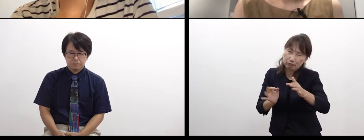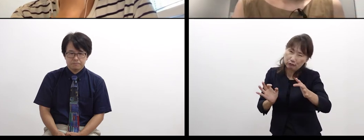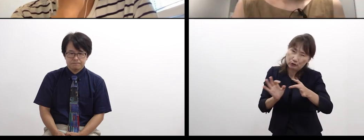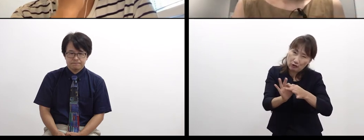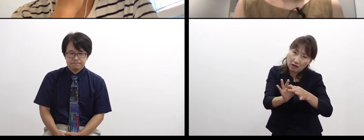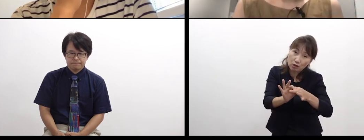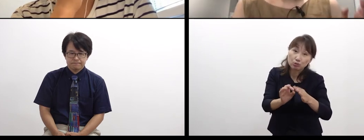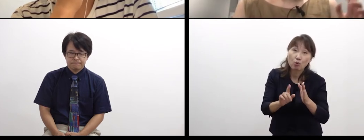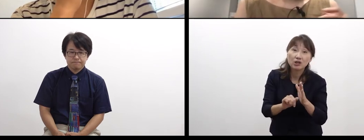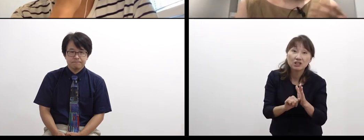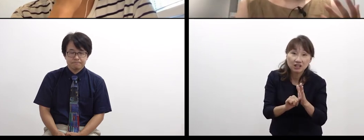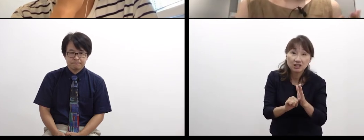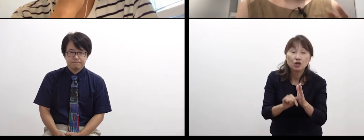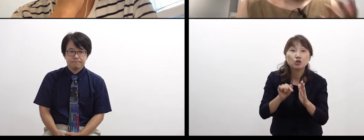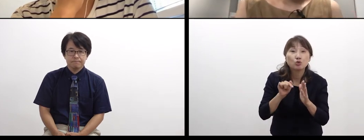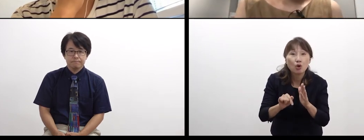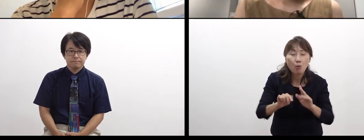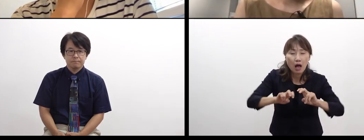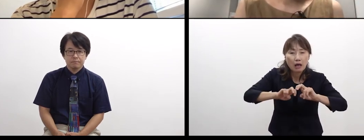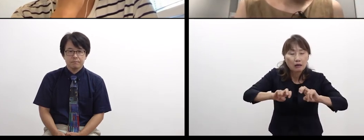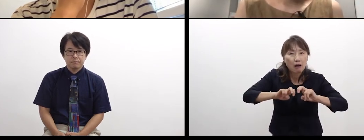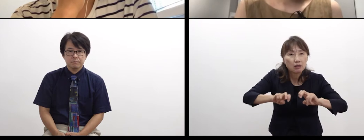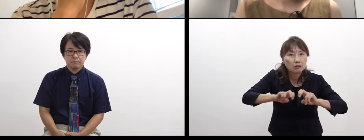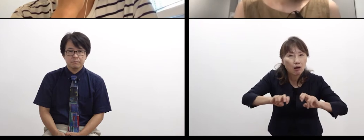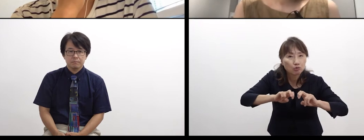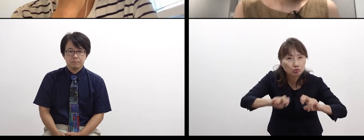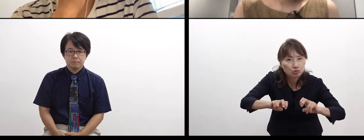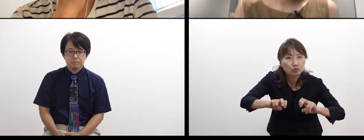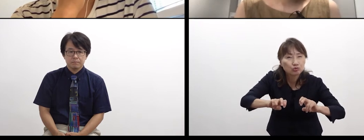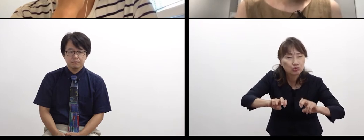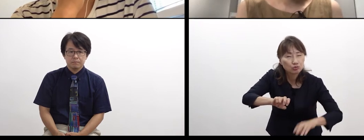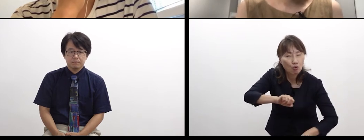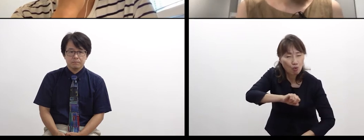the fun and richness of art have a possibility to explore that.